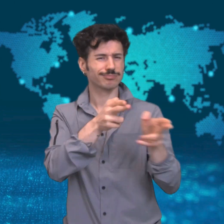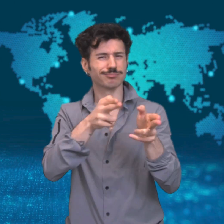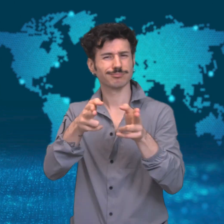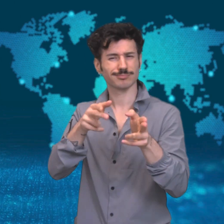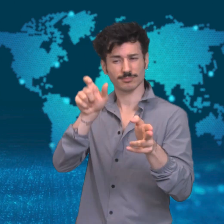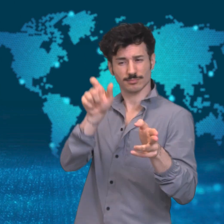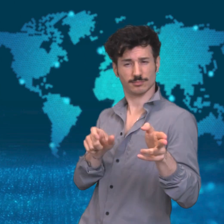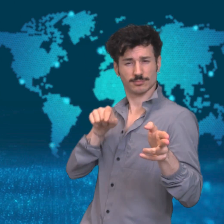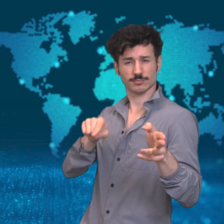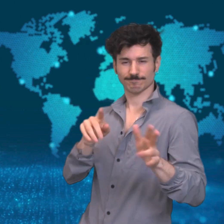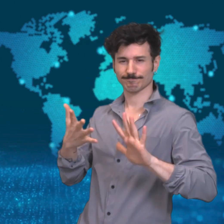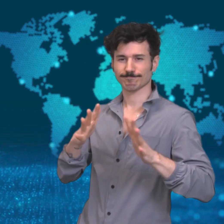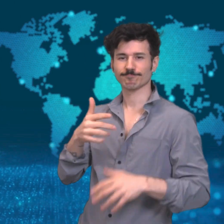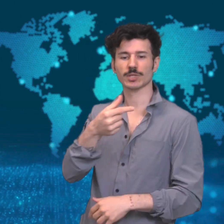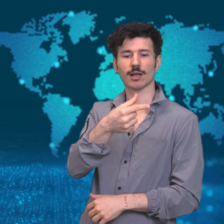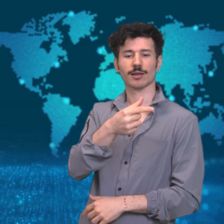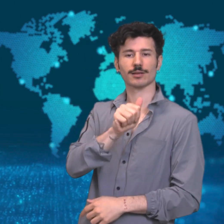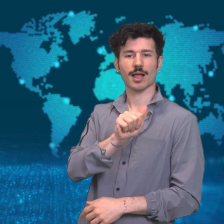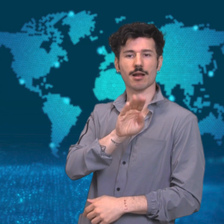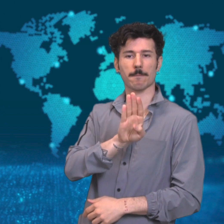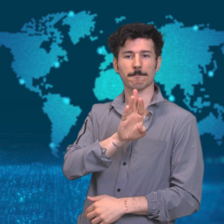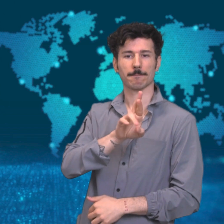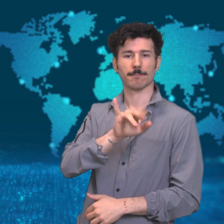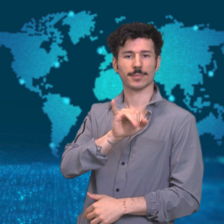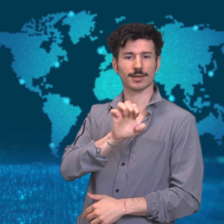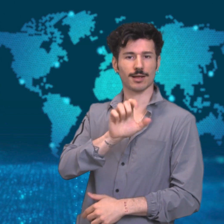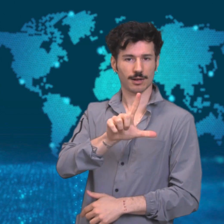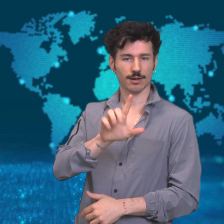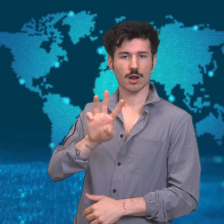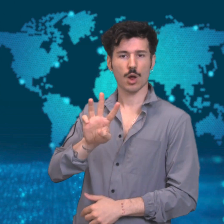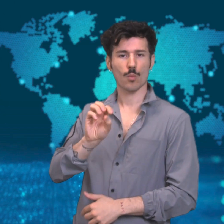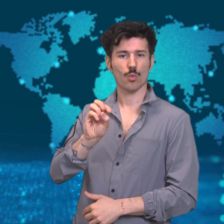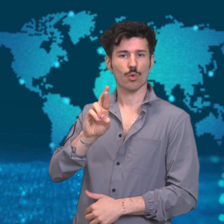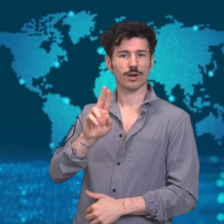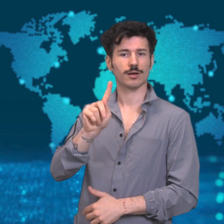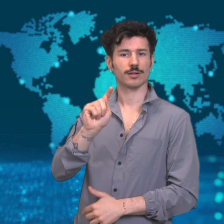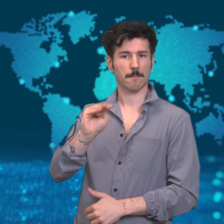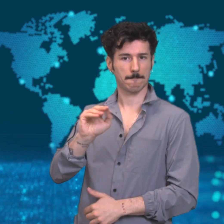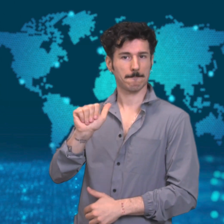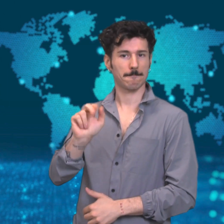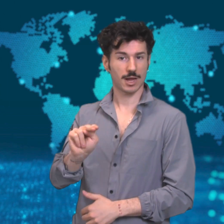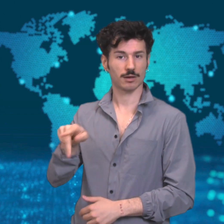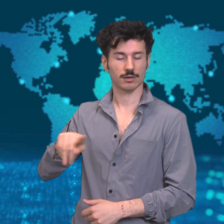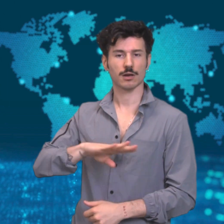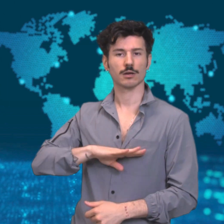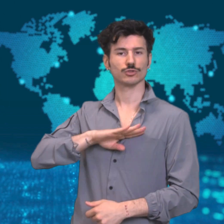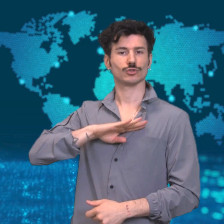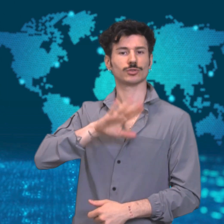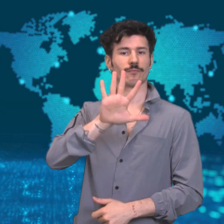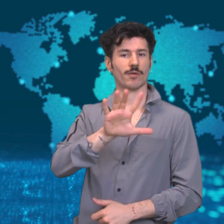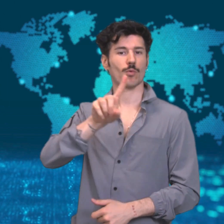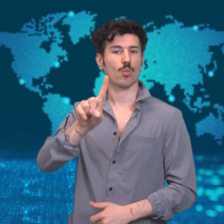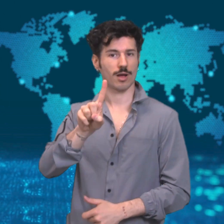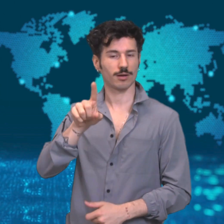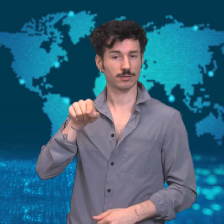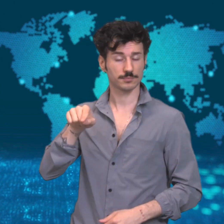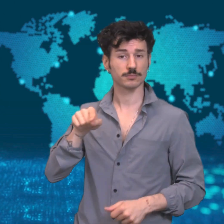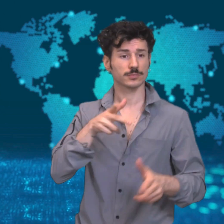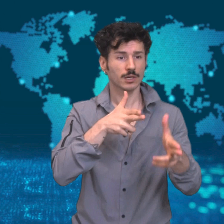place in multiple places across the province. The shooting suspect was identified as Gabriel